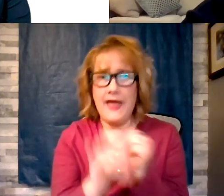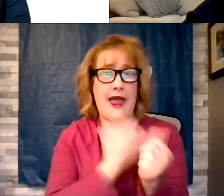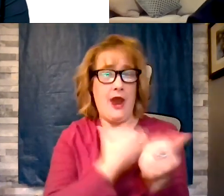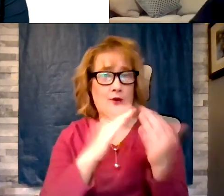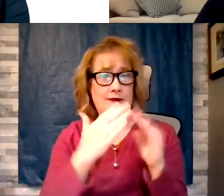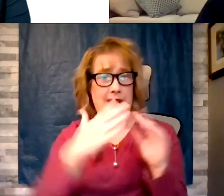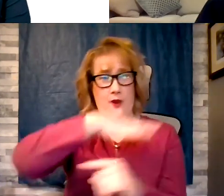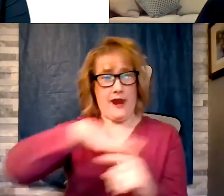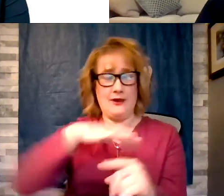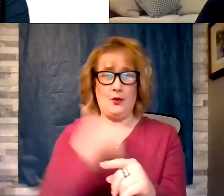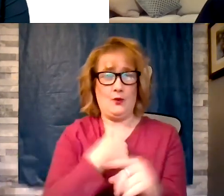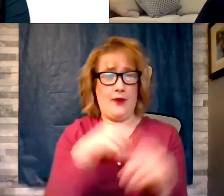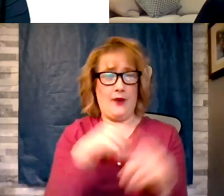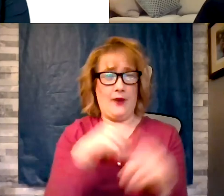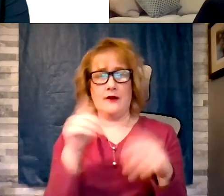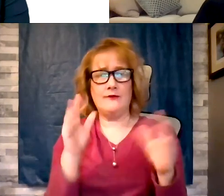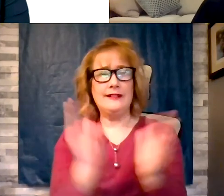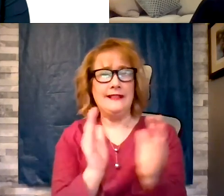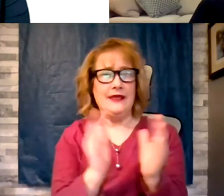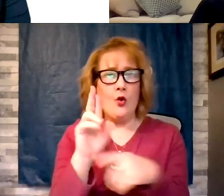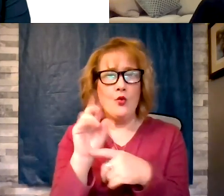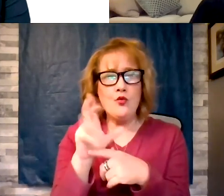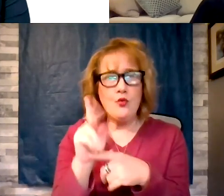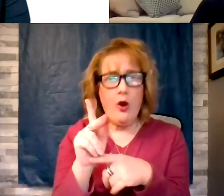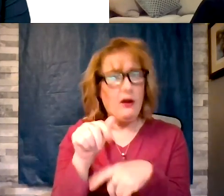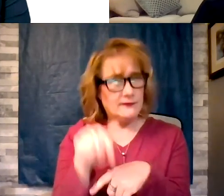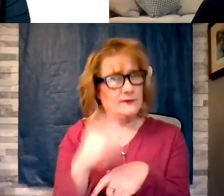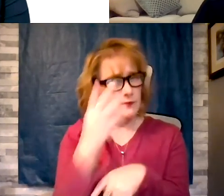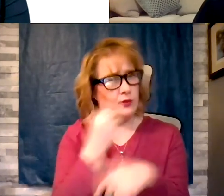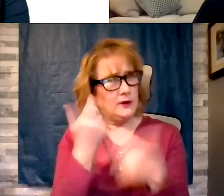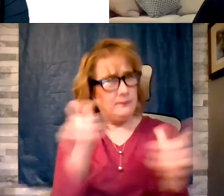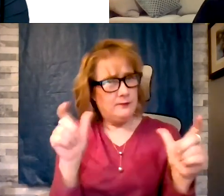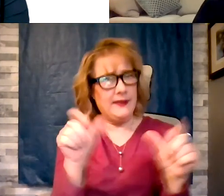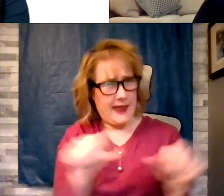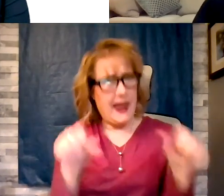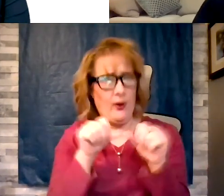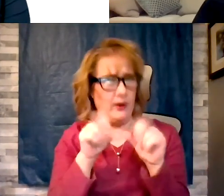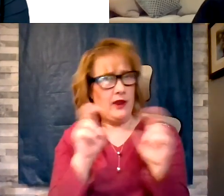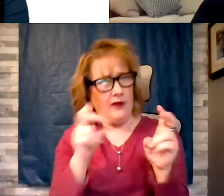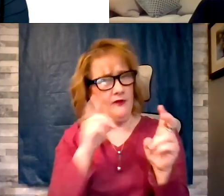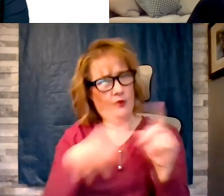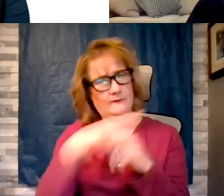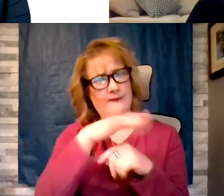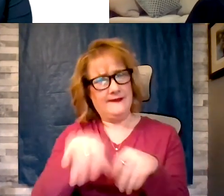a pretty big area. The metropolitan area of the state. Other than in northwest Arkansas